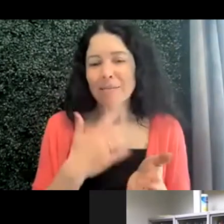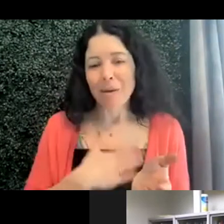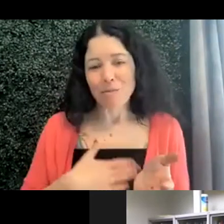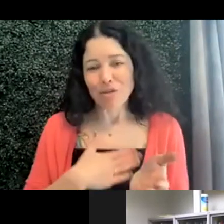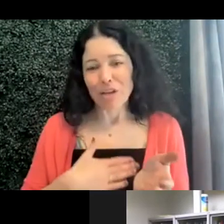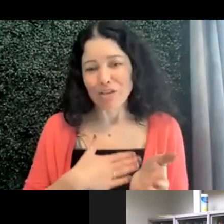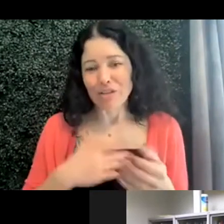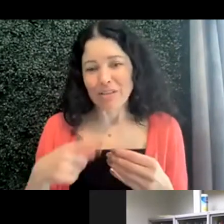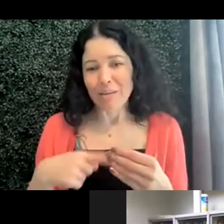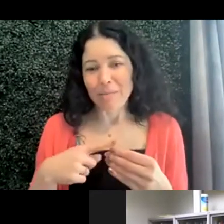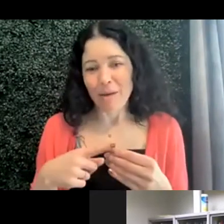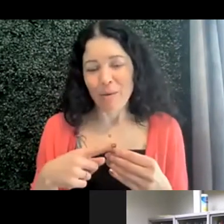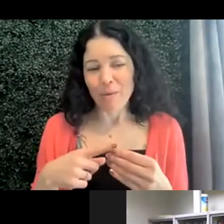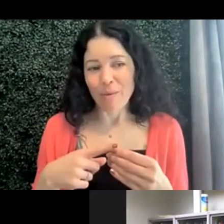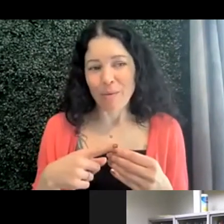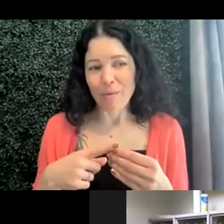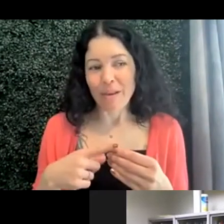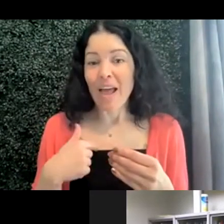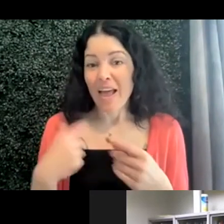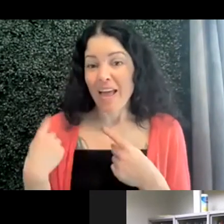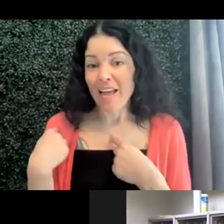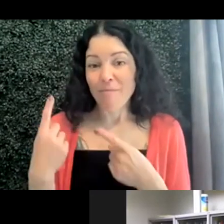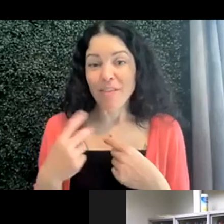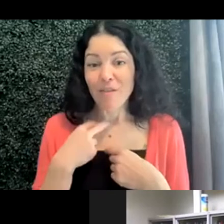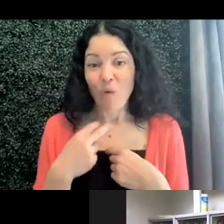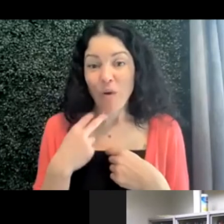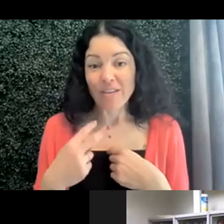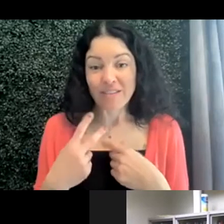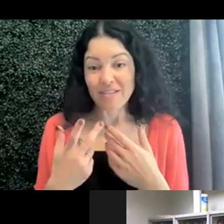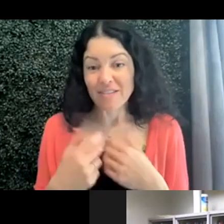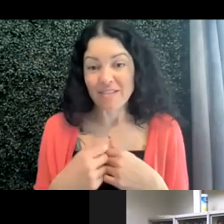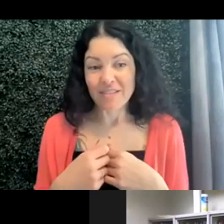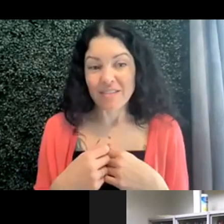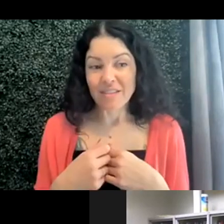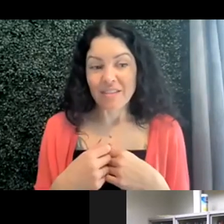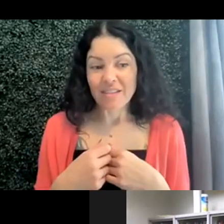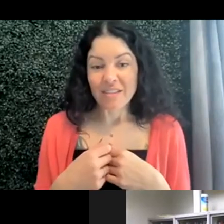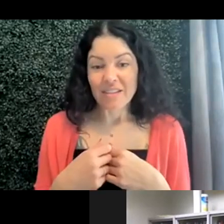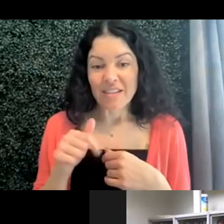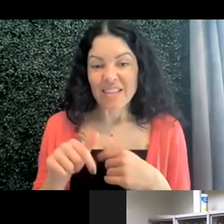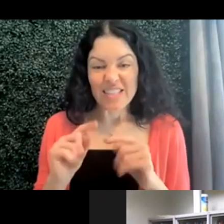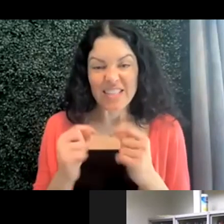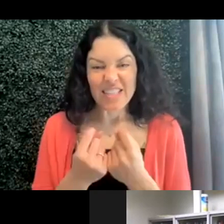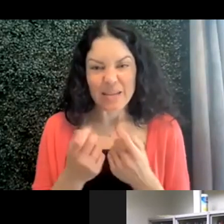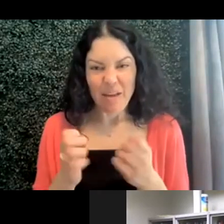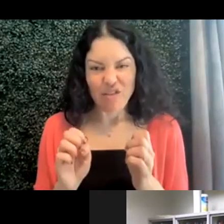While I've been the voice, for the most part, this is a team effort the DO-IT staff,